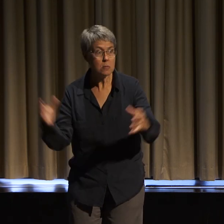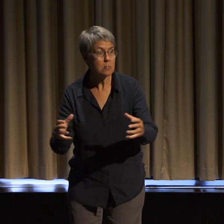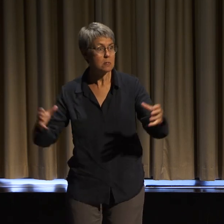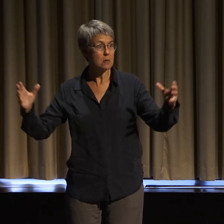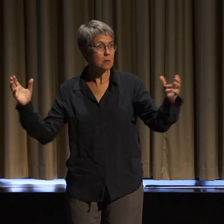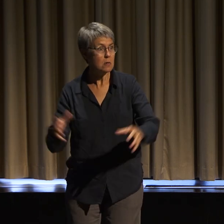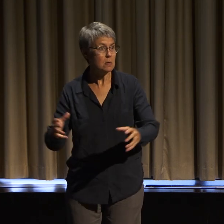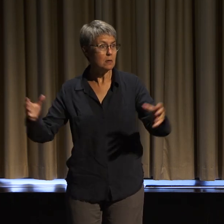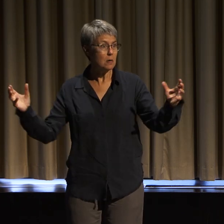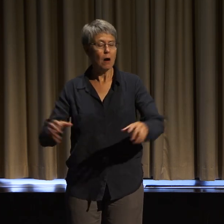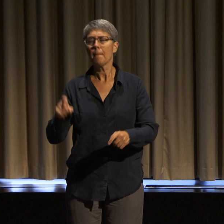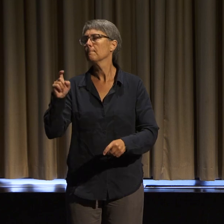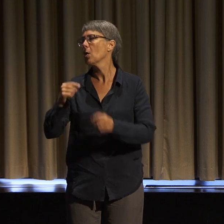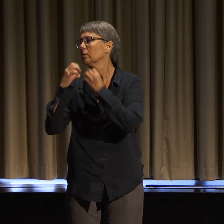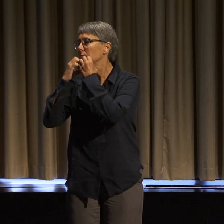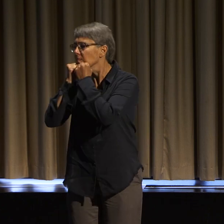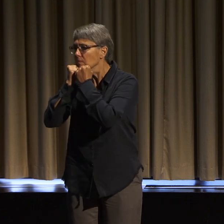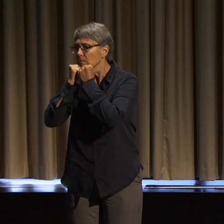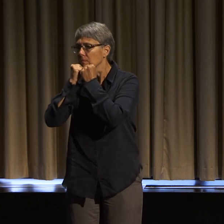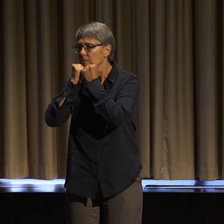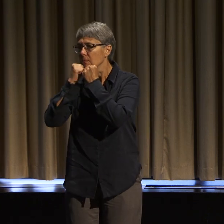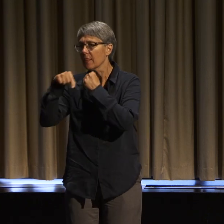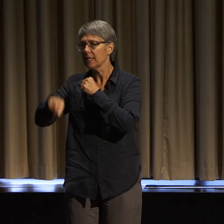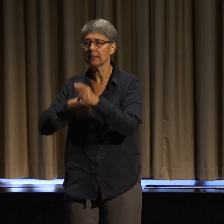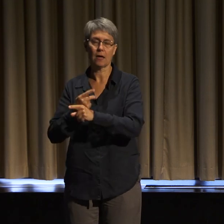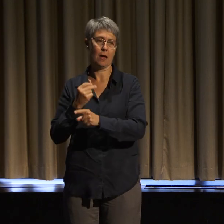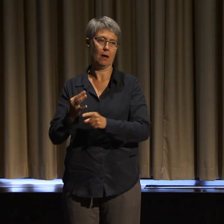and so many people don't have access to this type of space.